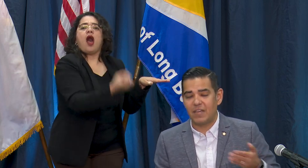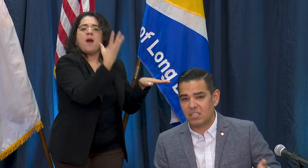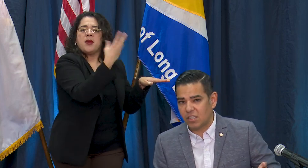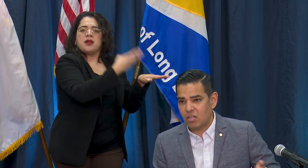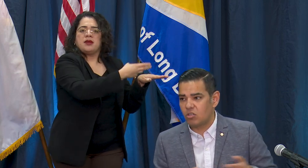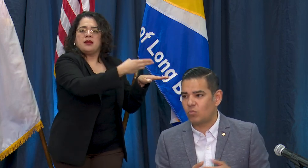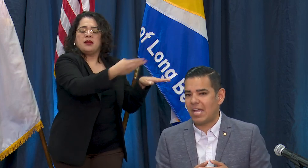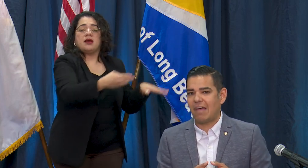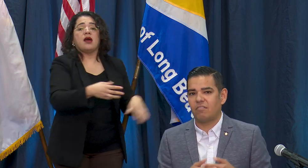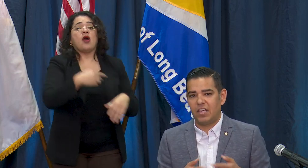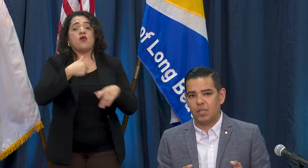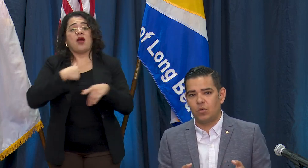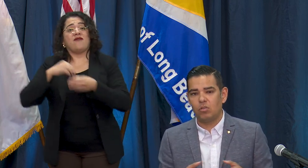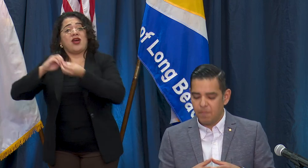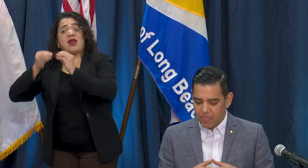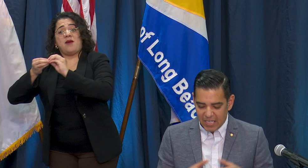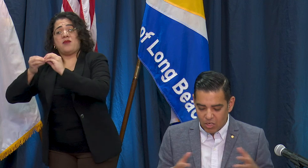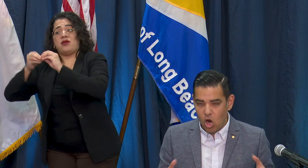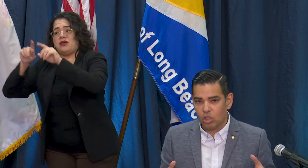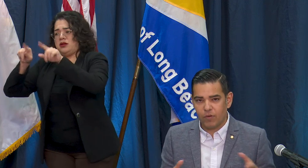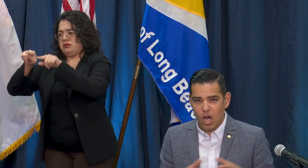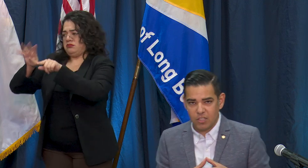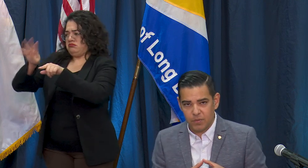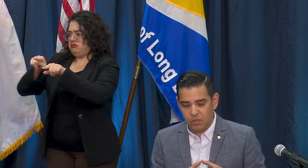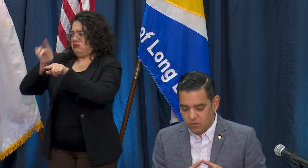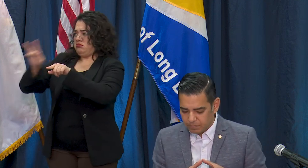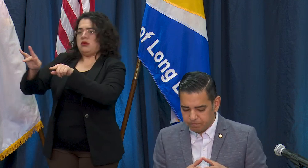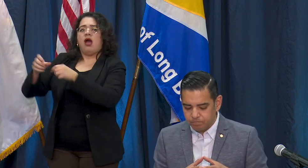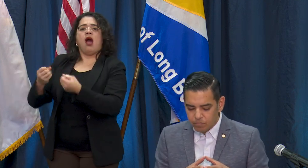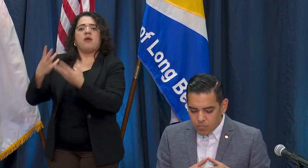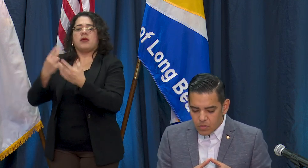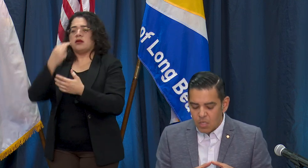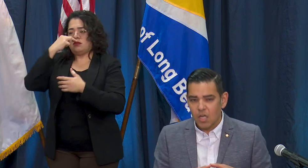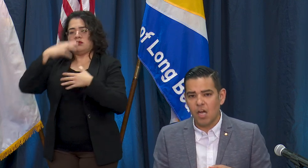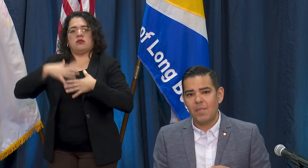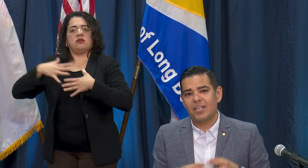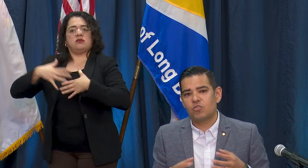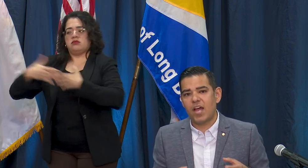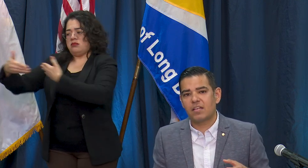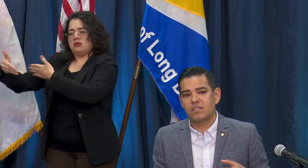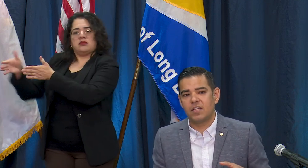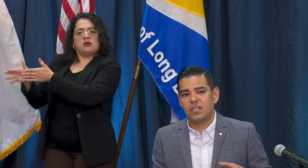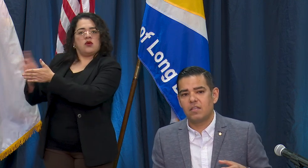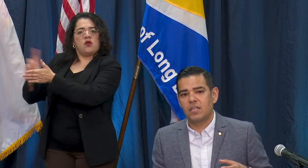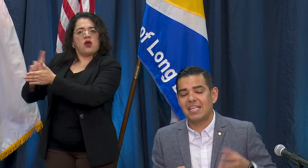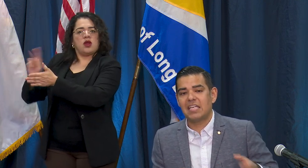ventilators we have available in all of our hospitals, and it tracks the need